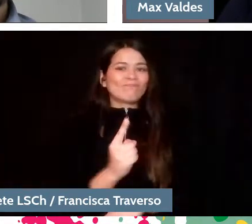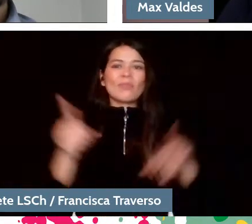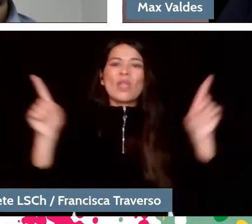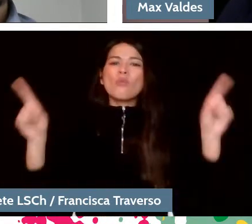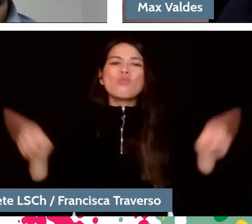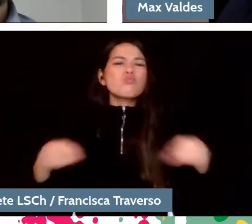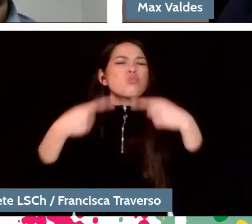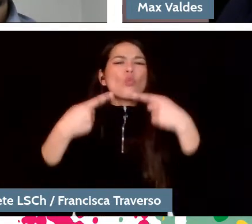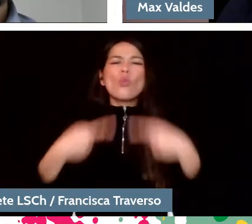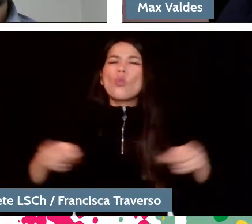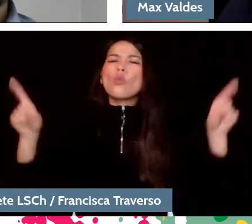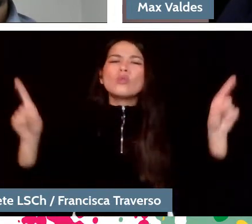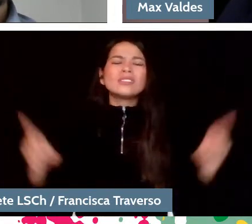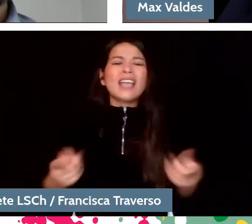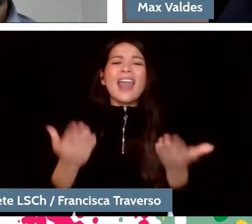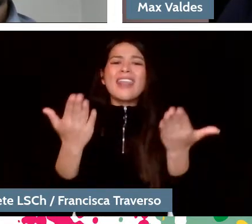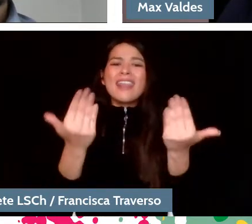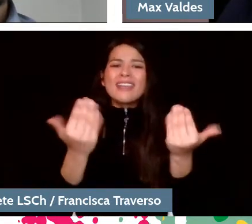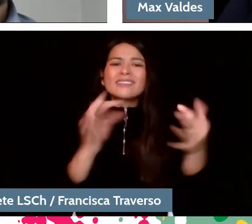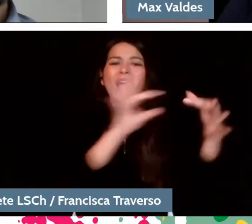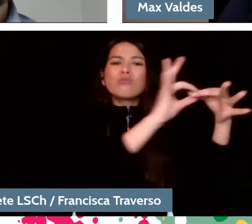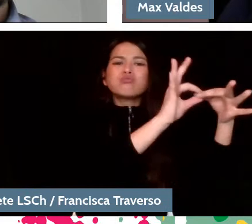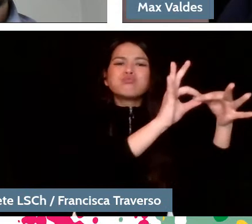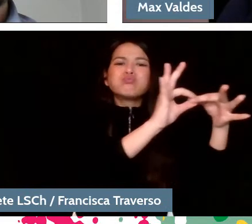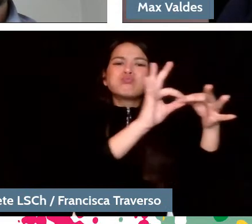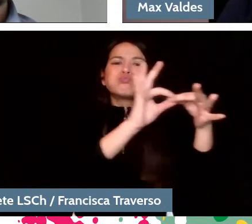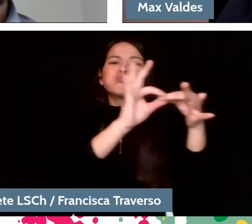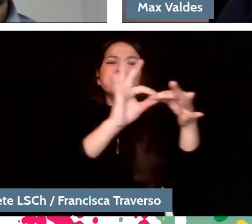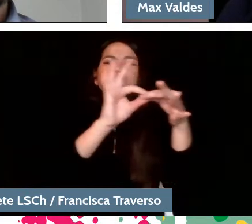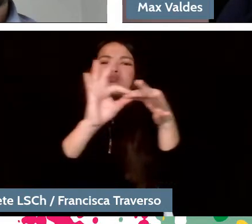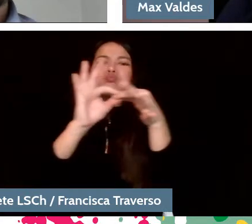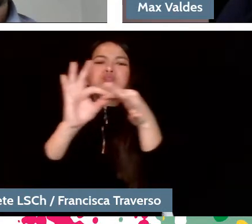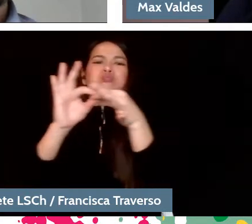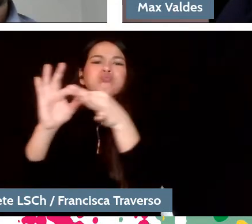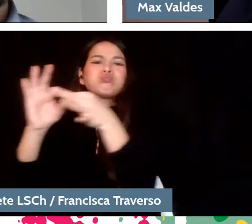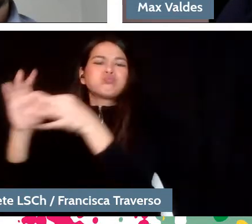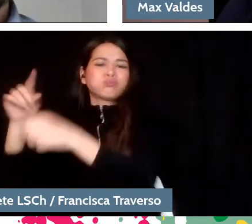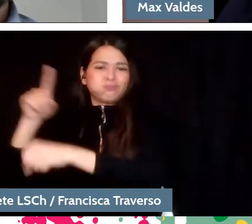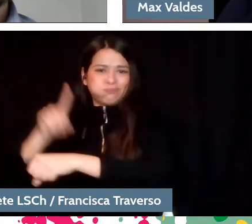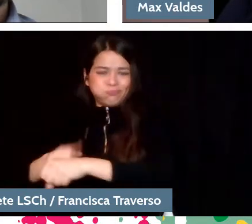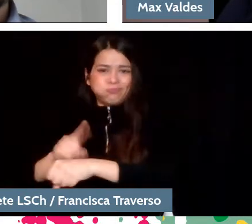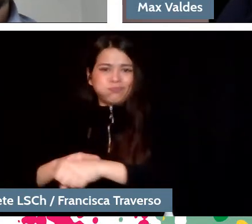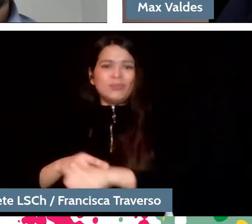it implies coherence between different movements and that has to be respected